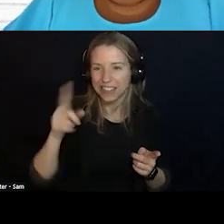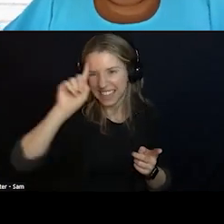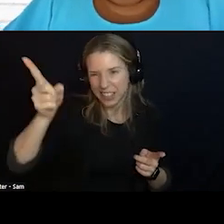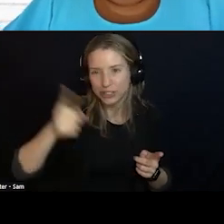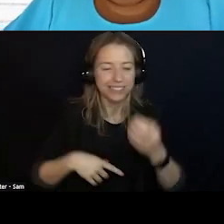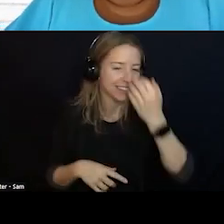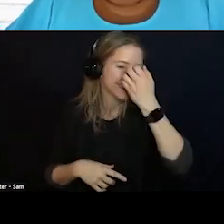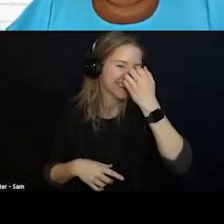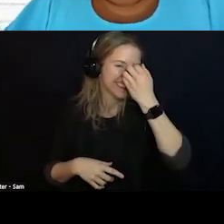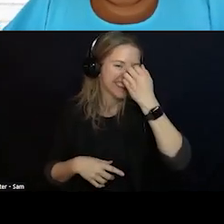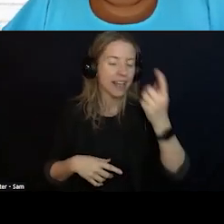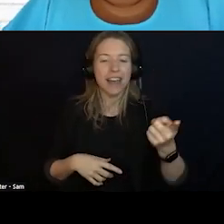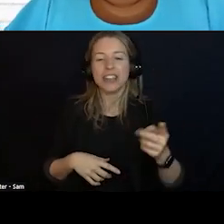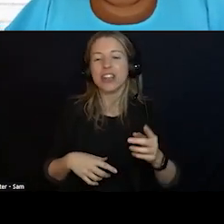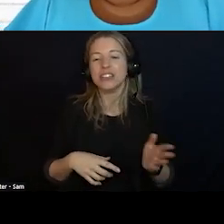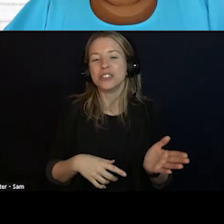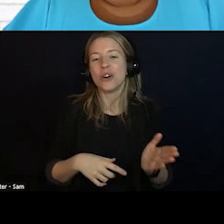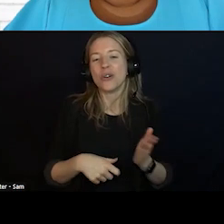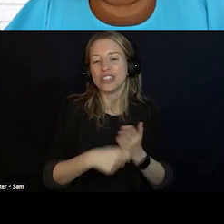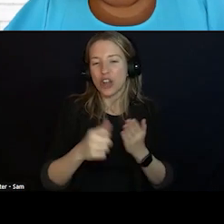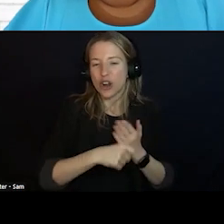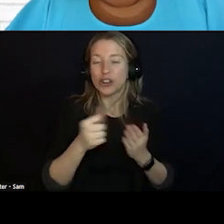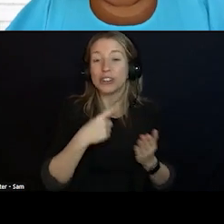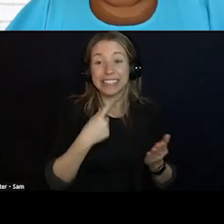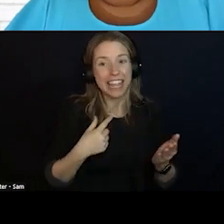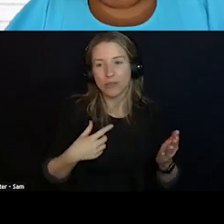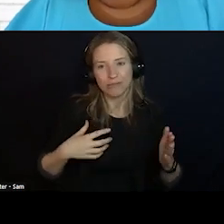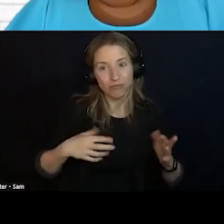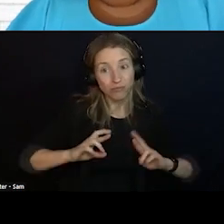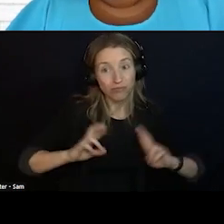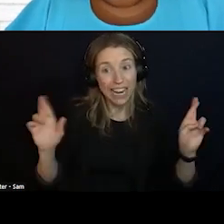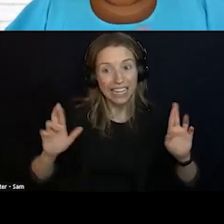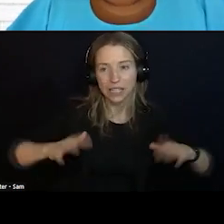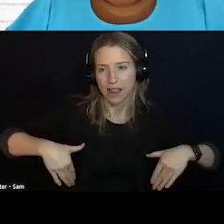SORT OF LIKE -- I THINK KAREN MADE THE ANALOGY OF TESLA AND SELF